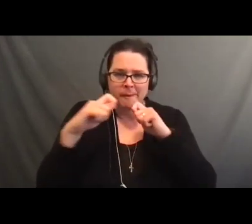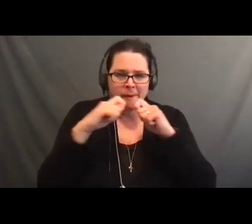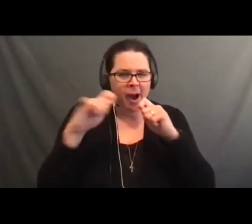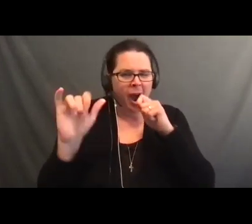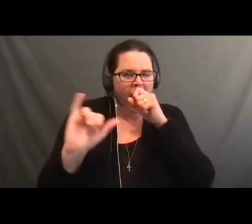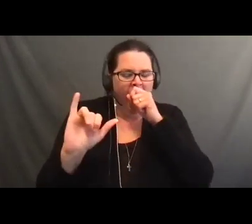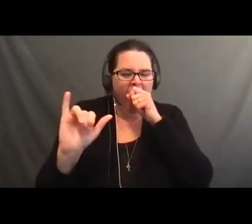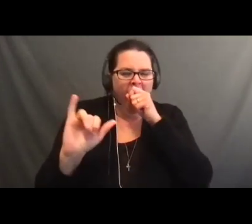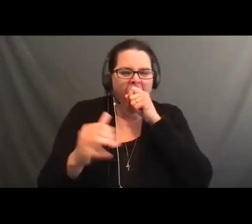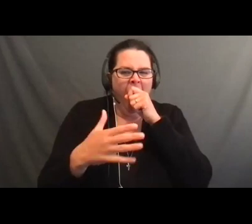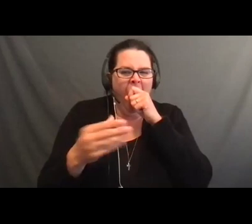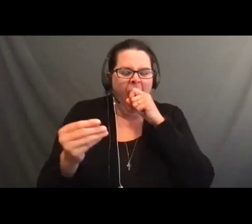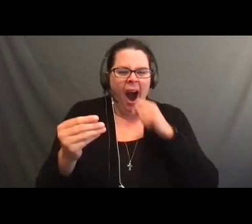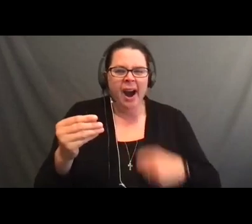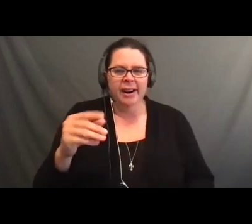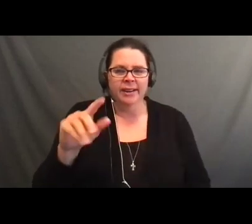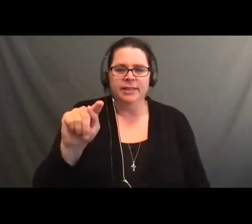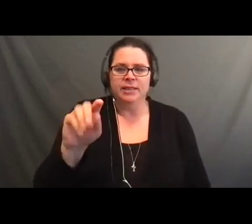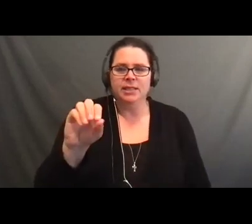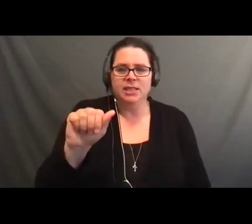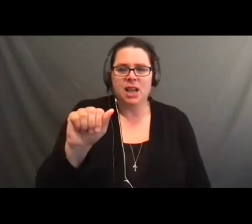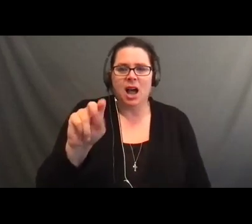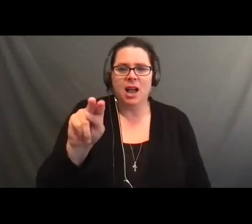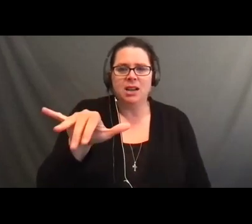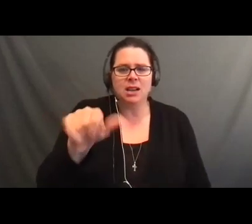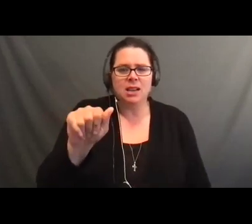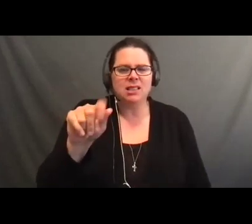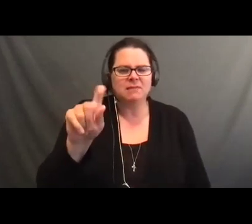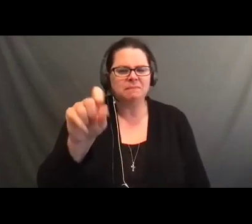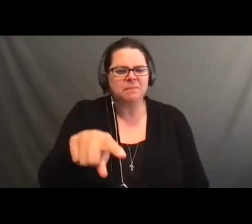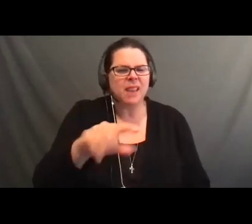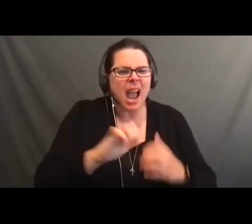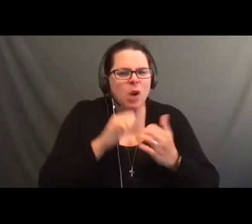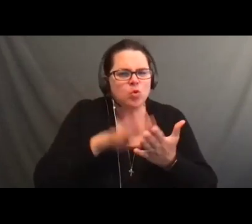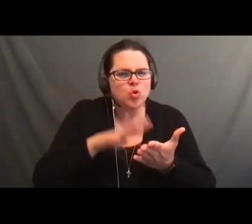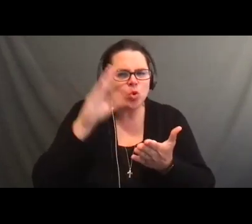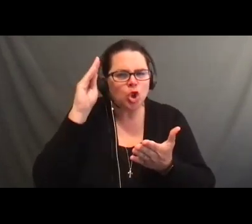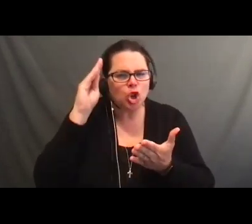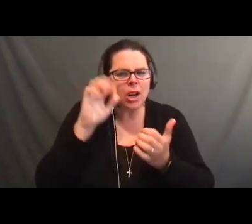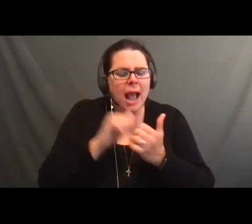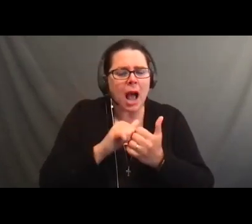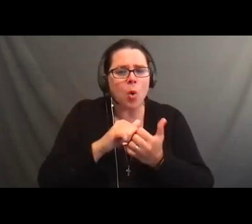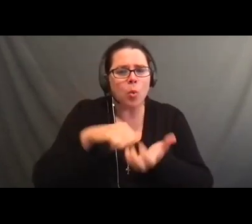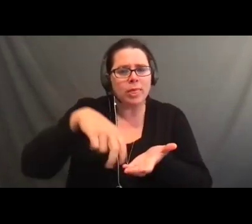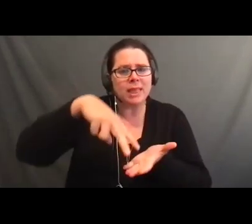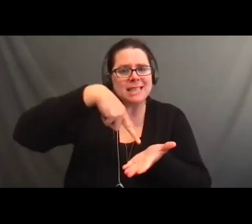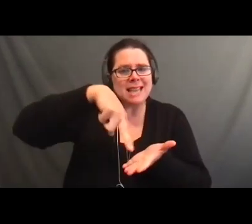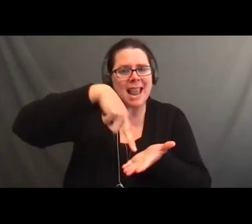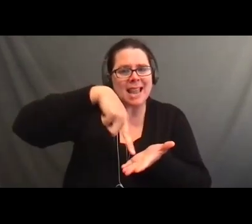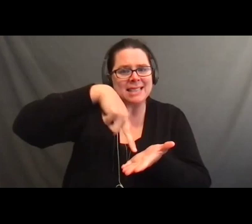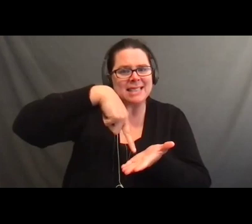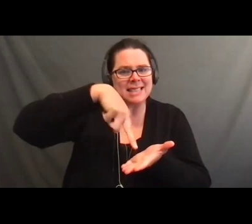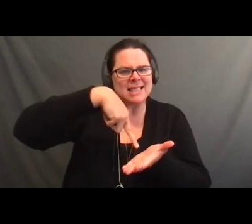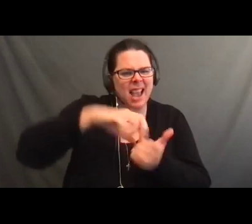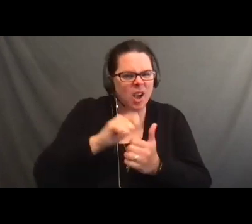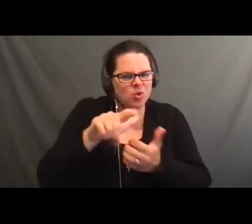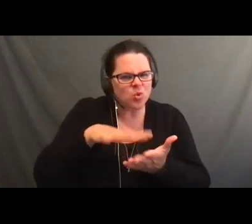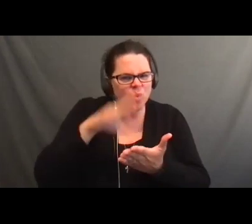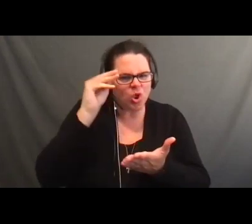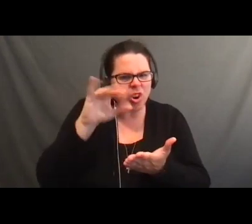bowled in one game? >> Austin: 200. Austin s mom: Close to 200, 165. >> RJ: Oh, nice.